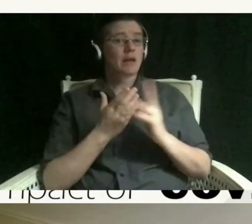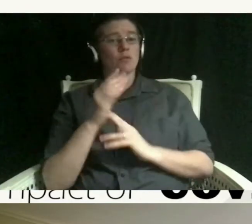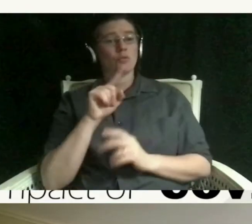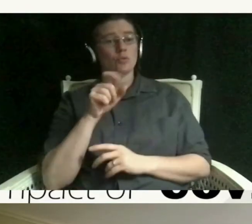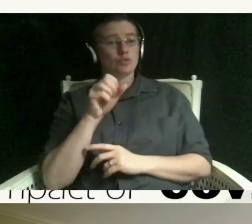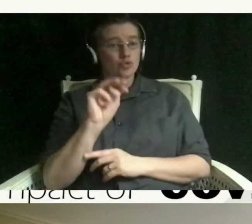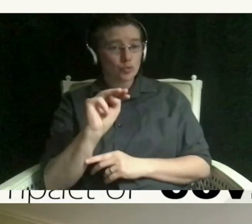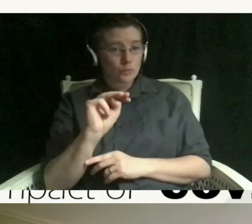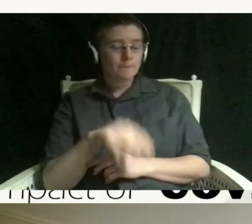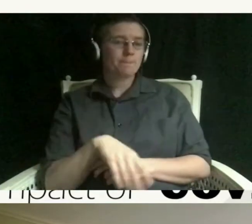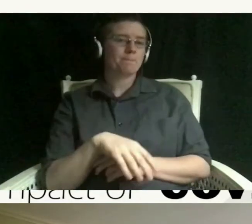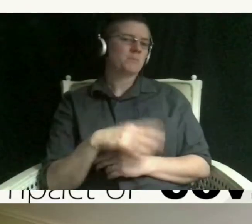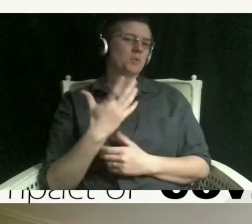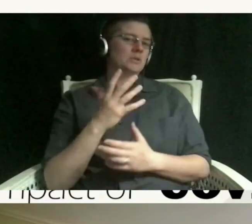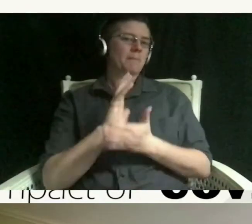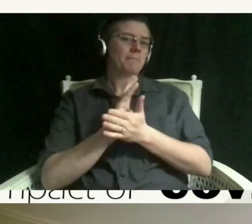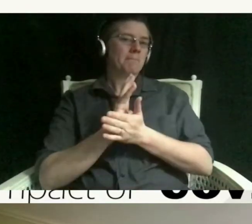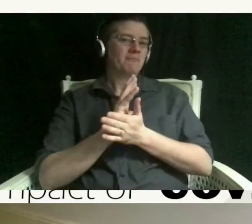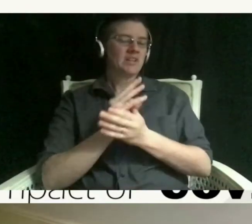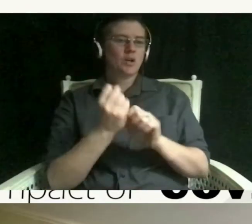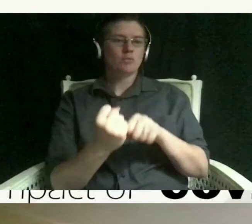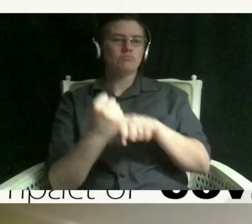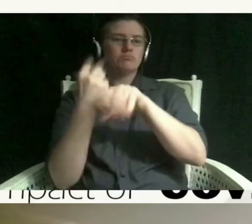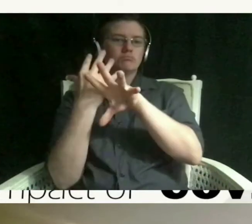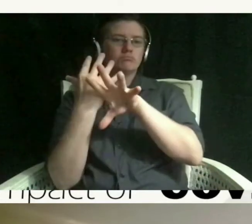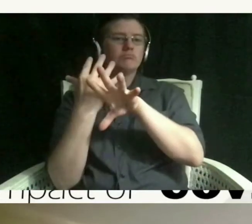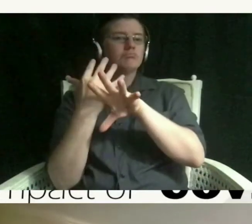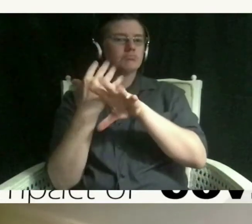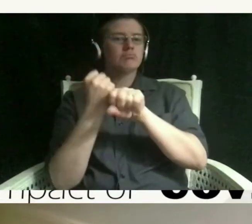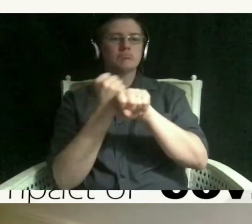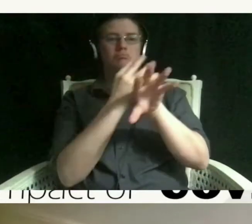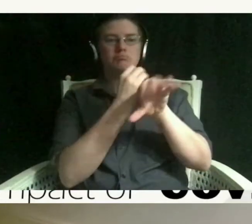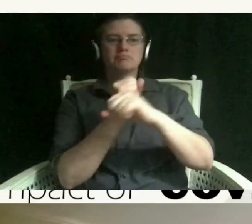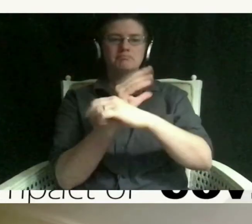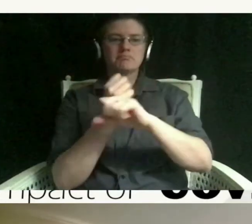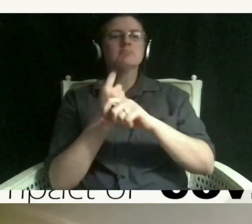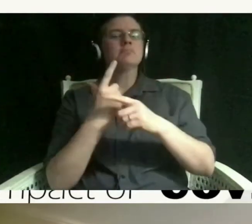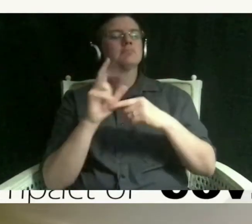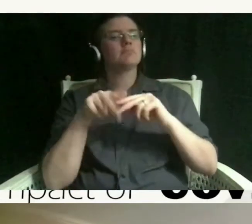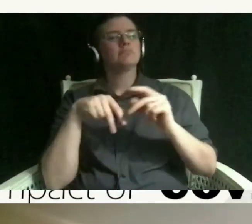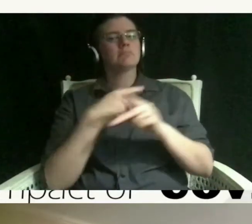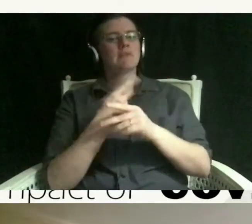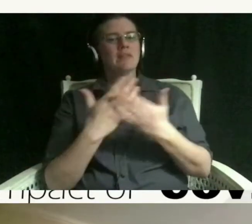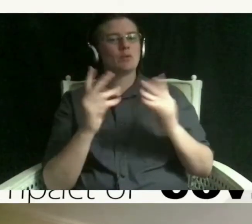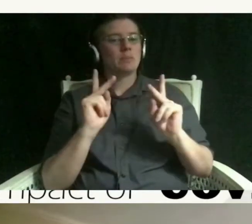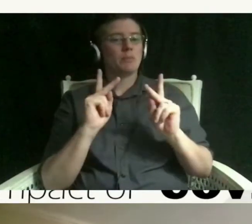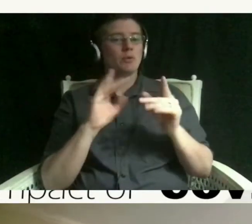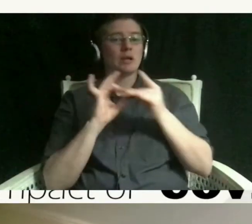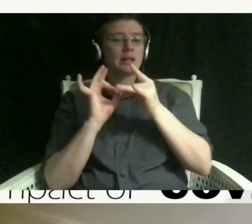kind of a platform where everyone connects um some people maybe bring a momentum that they have